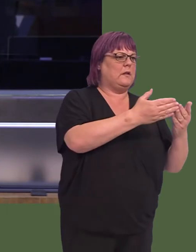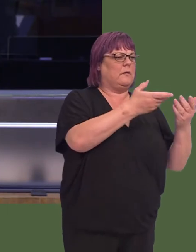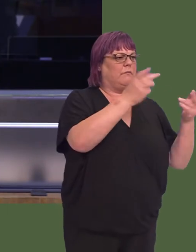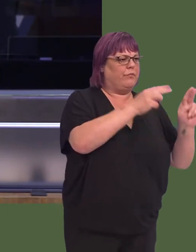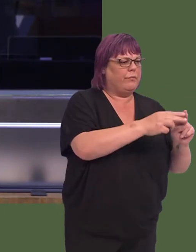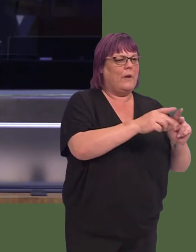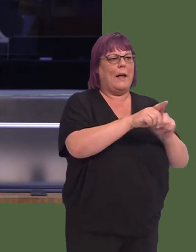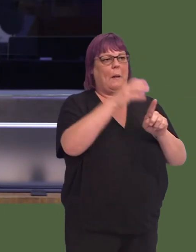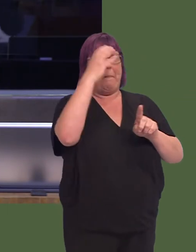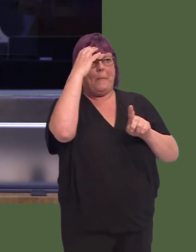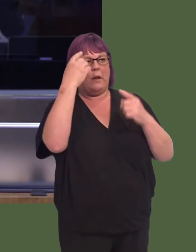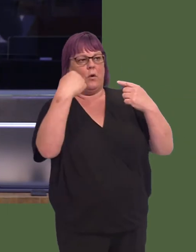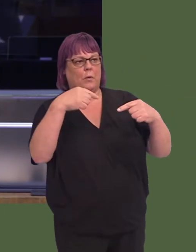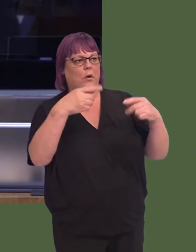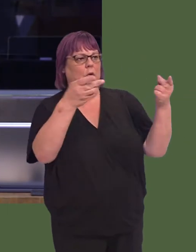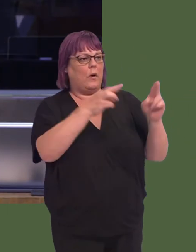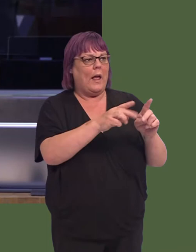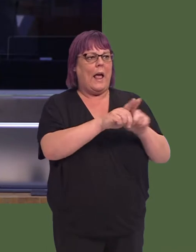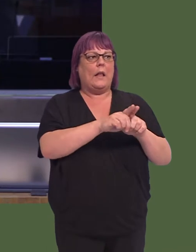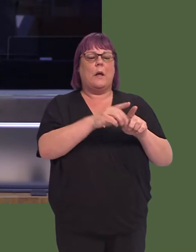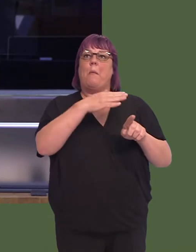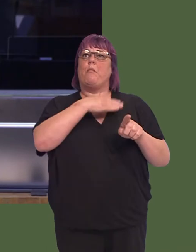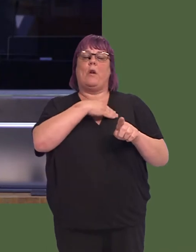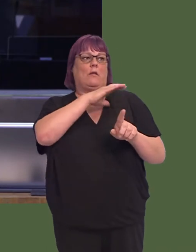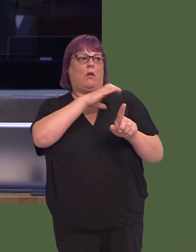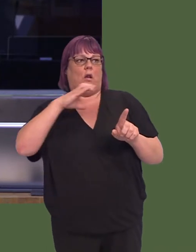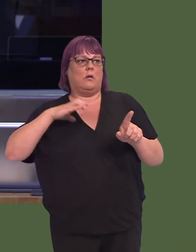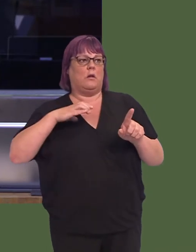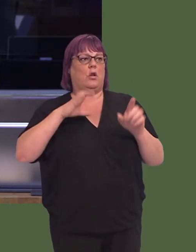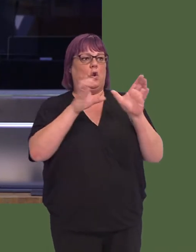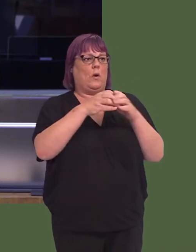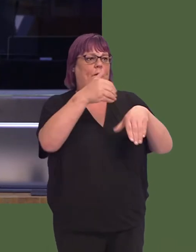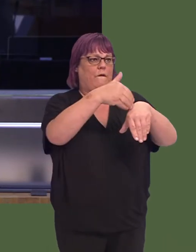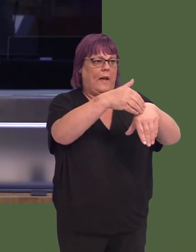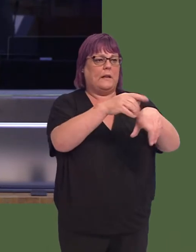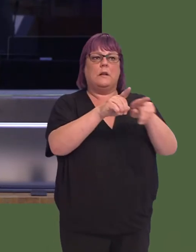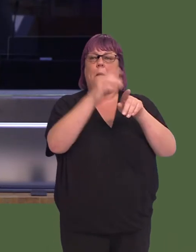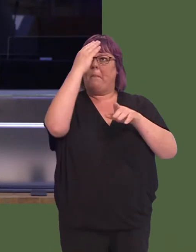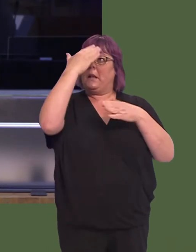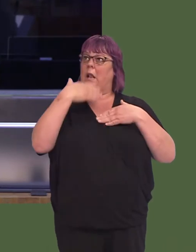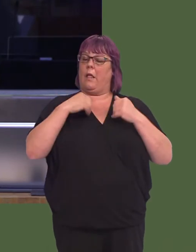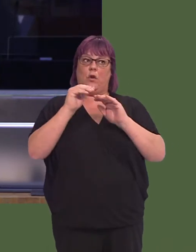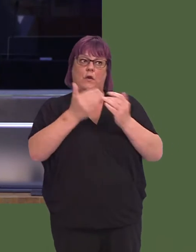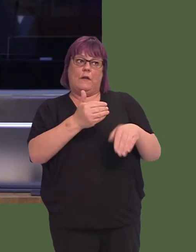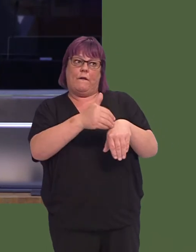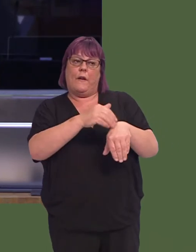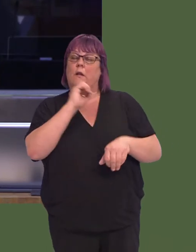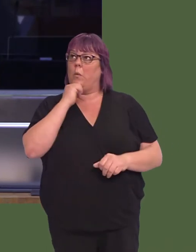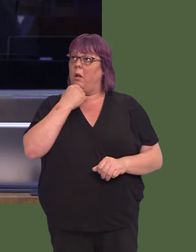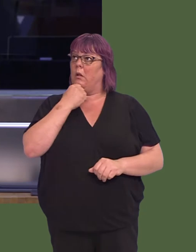highest populated area of Hywel Dda will be reduced; a specialist breast oncology unit will not be there; and also it will affect mental health services.